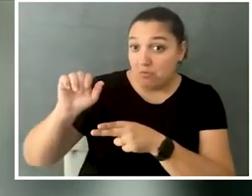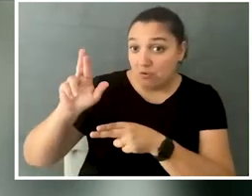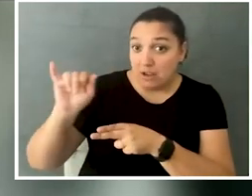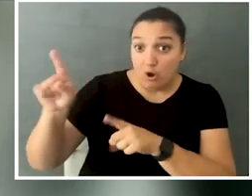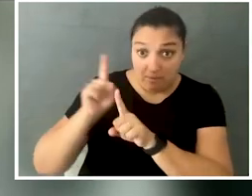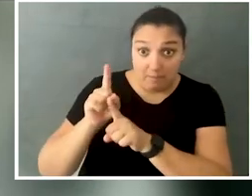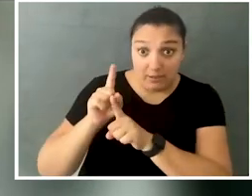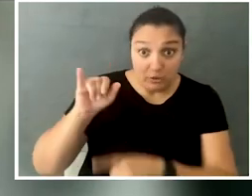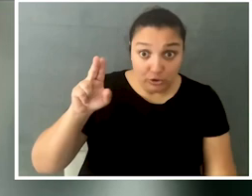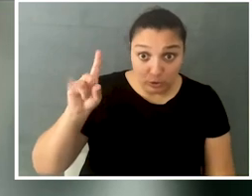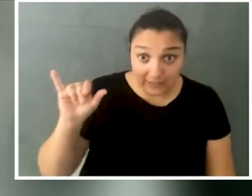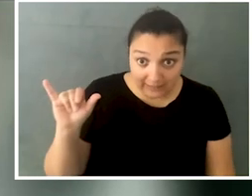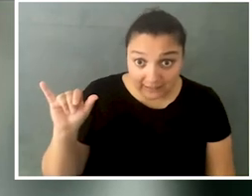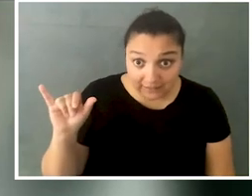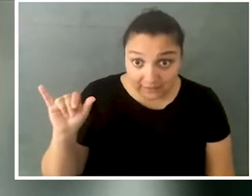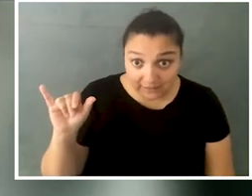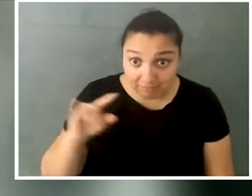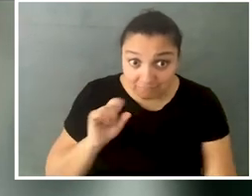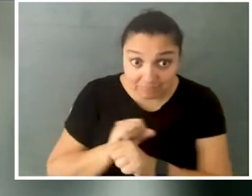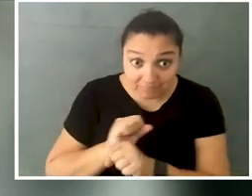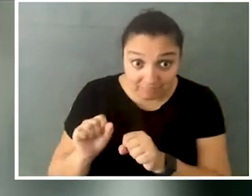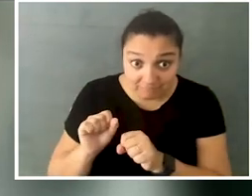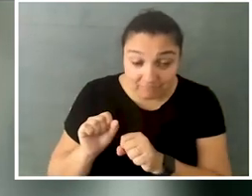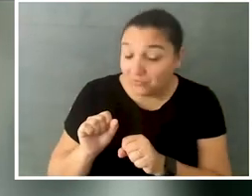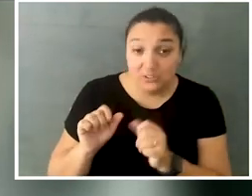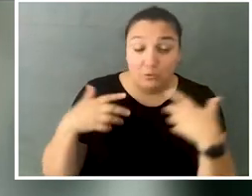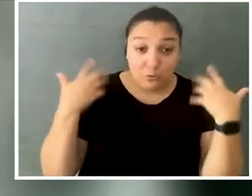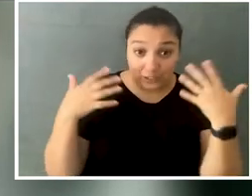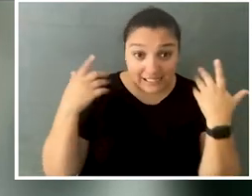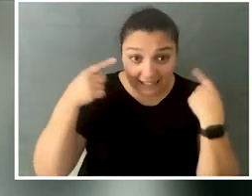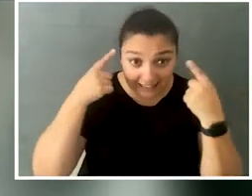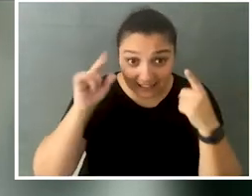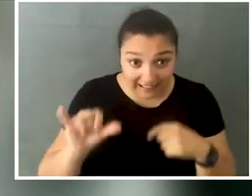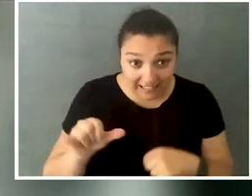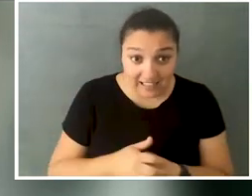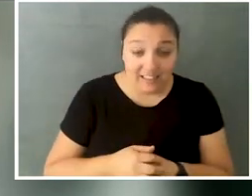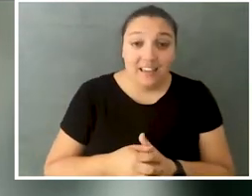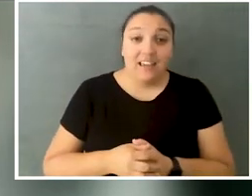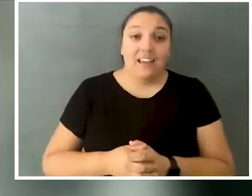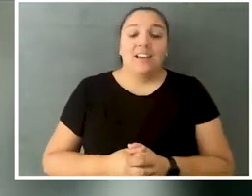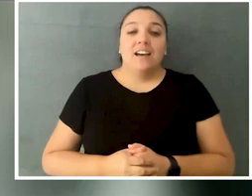her mentor was Judy Heumann, which is so wild to think about